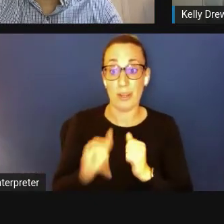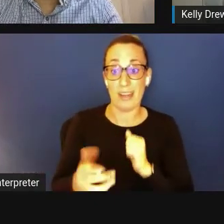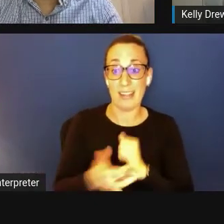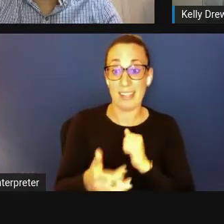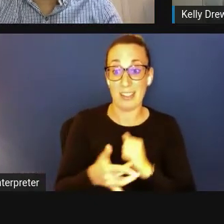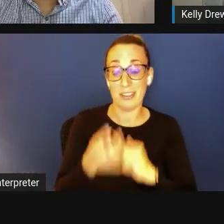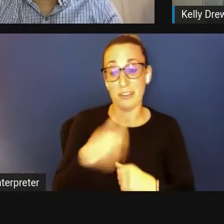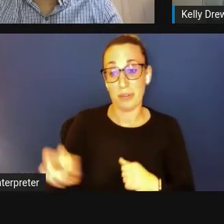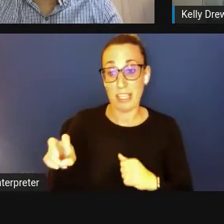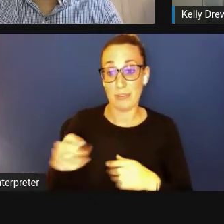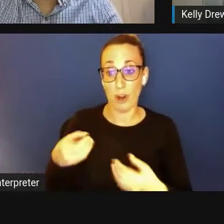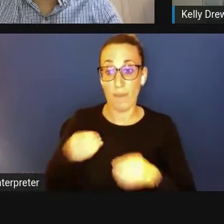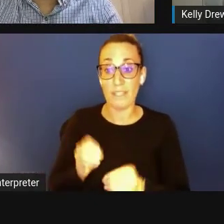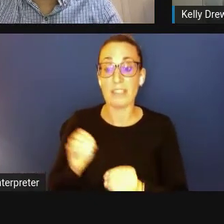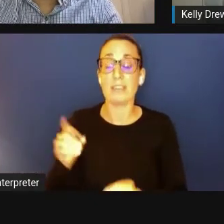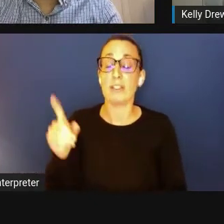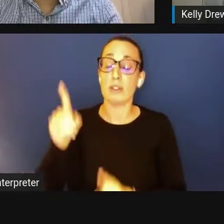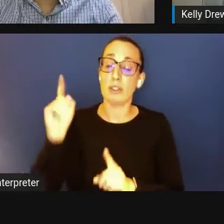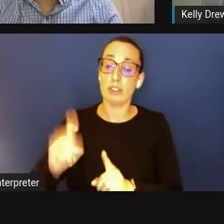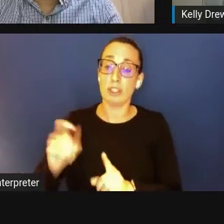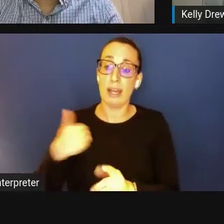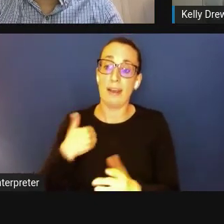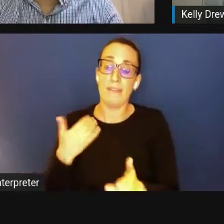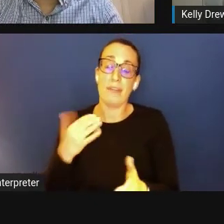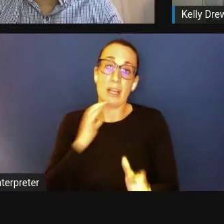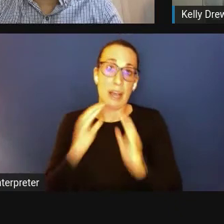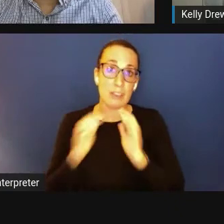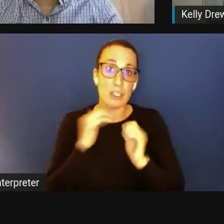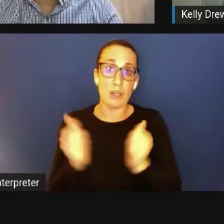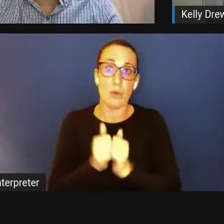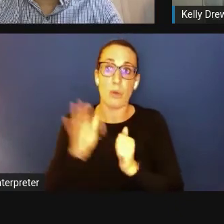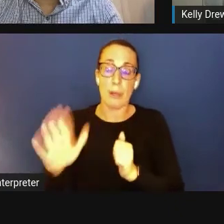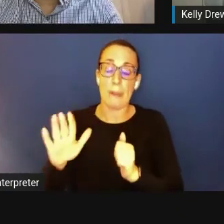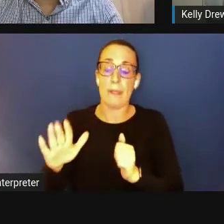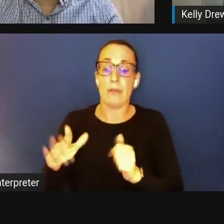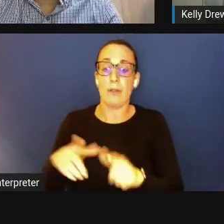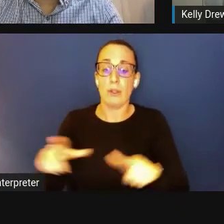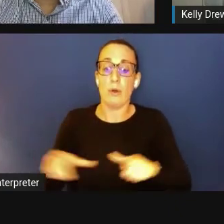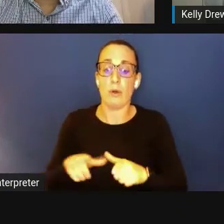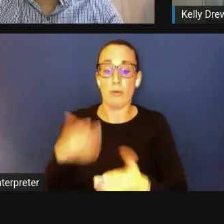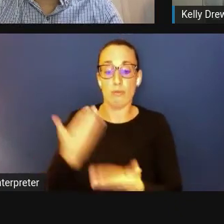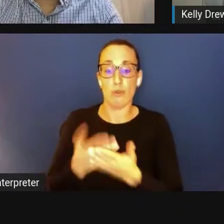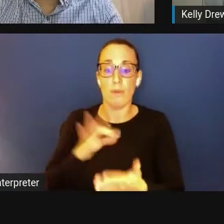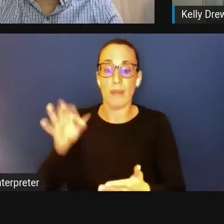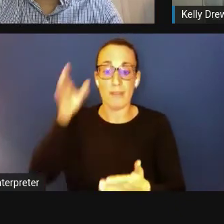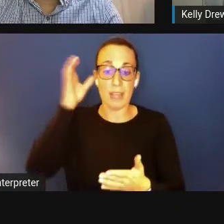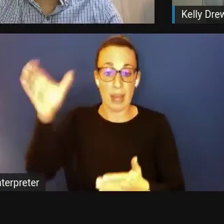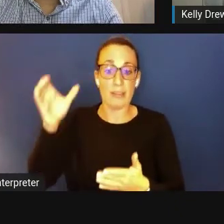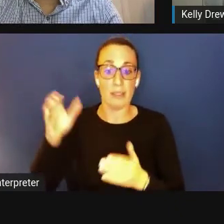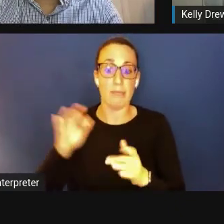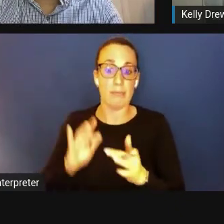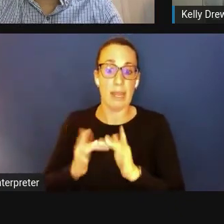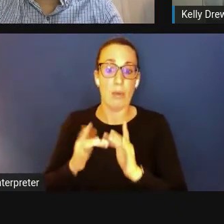also have a good conversation with your local proof-of-concept network member. The hub locations are located on the web.